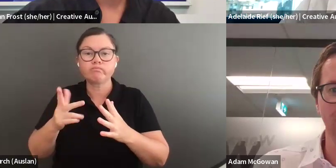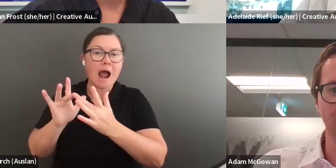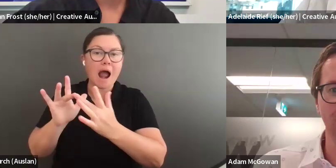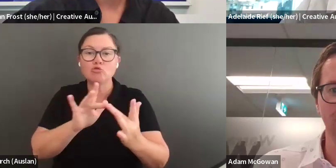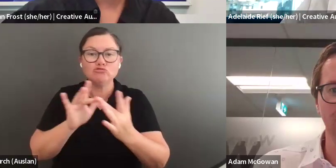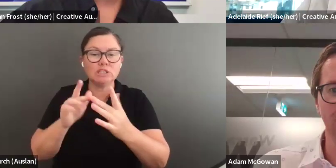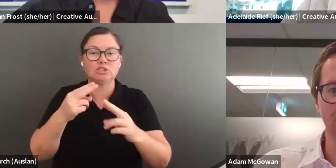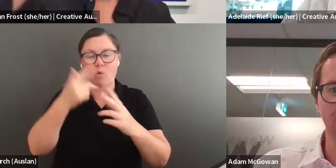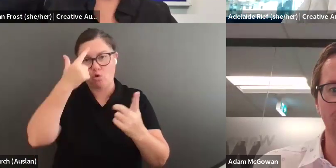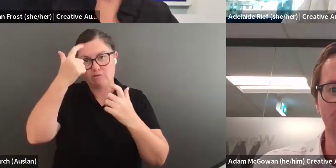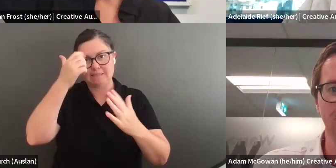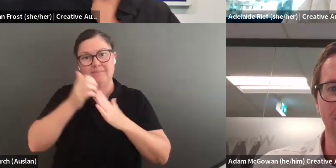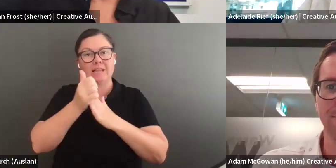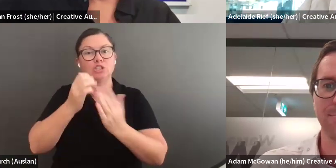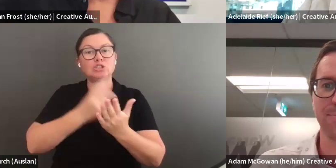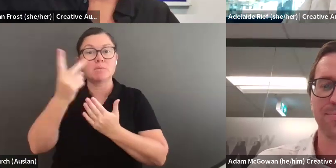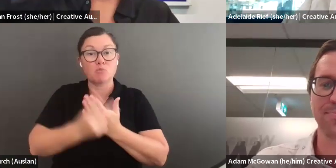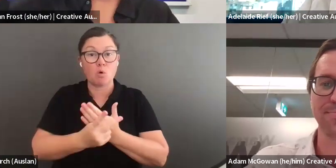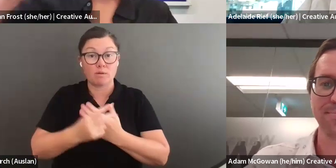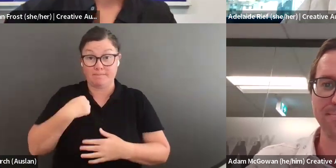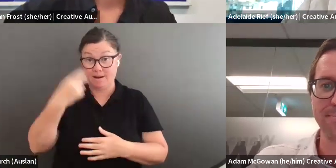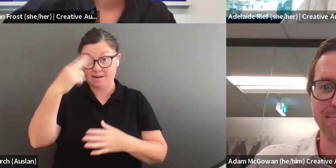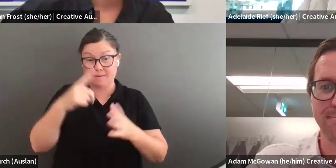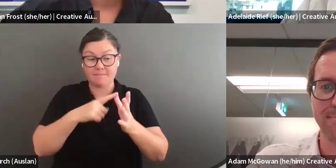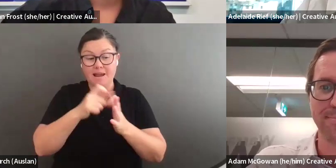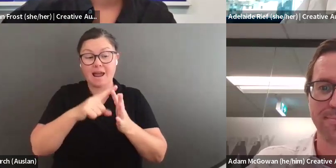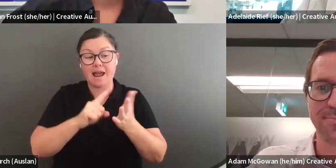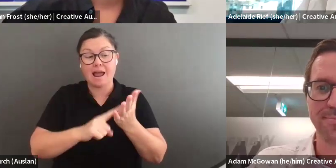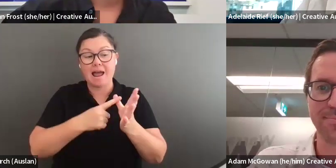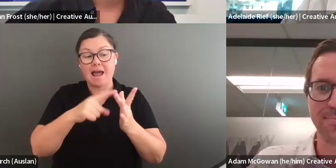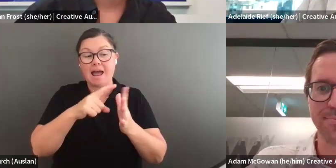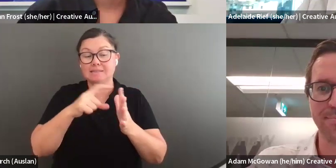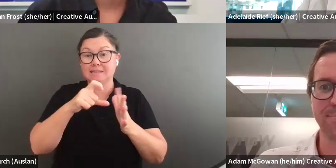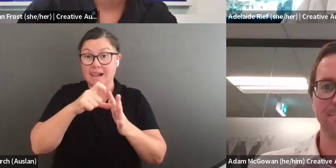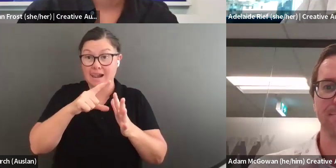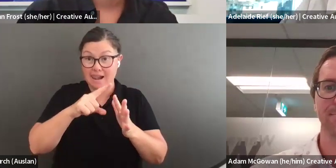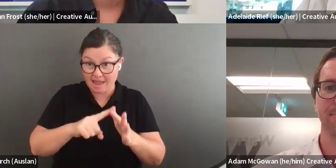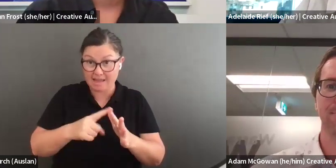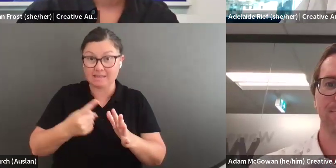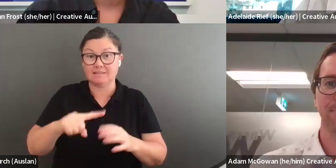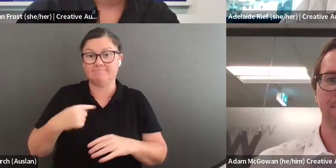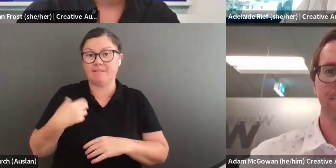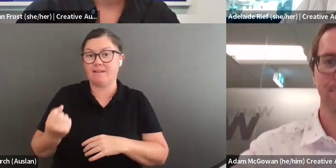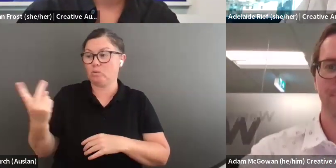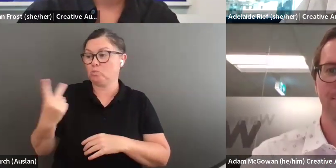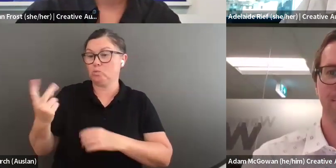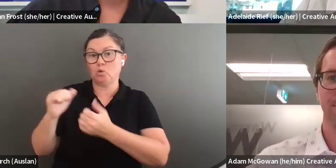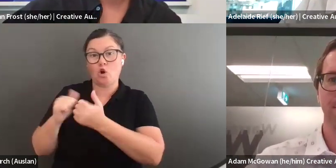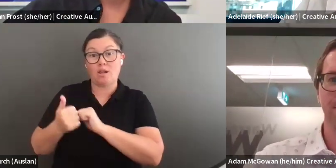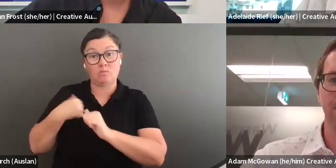Program. My name is Adelaide